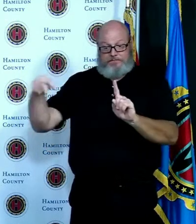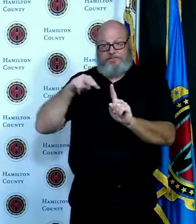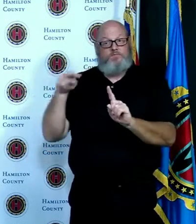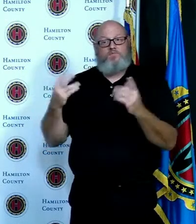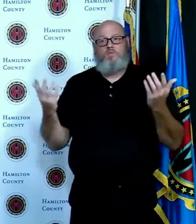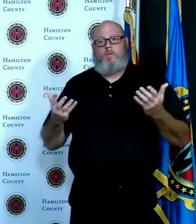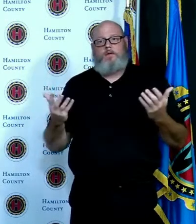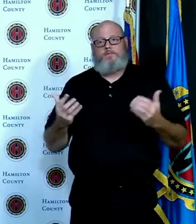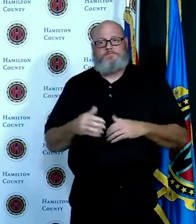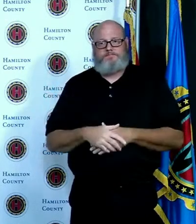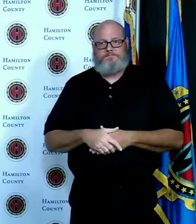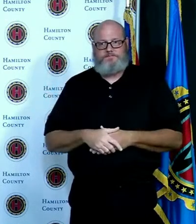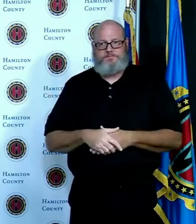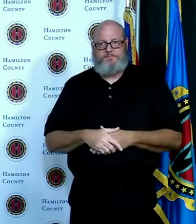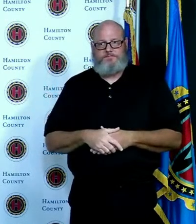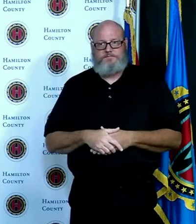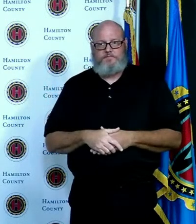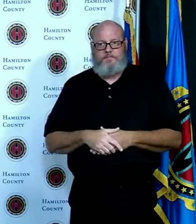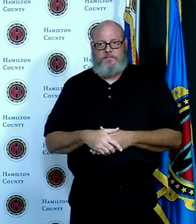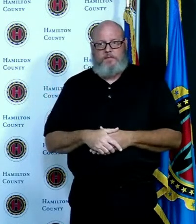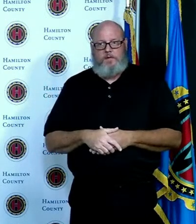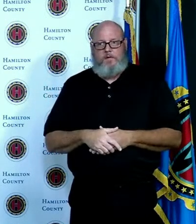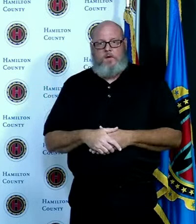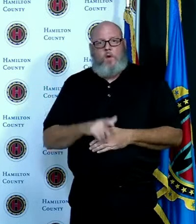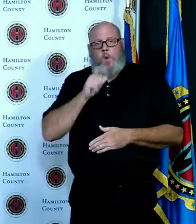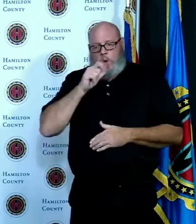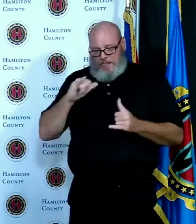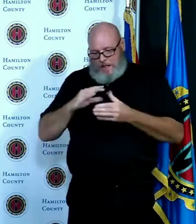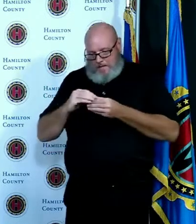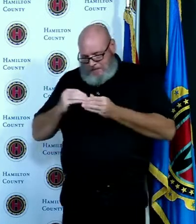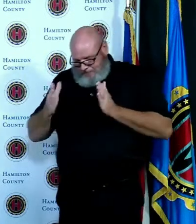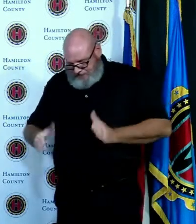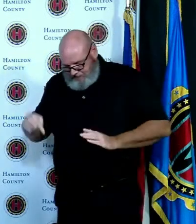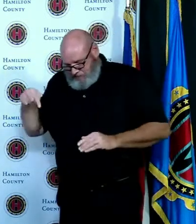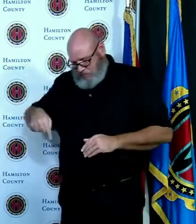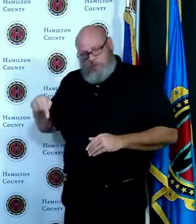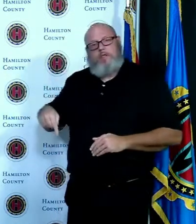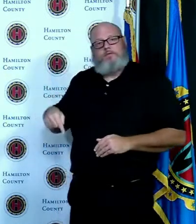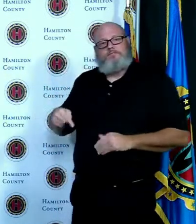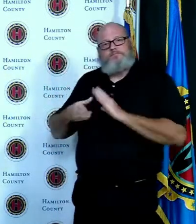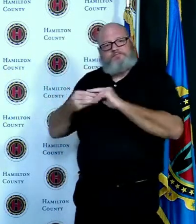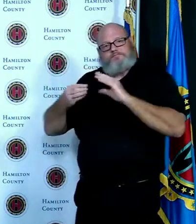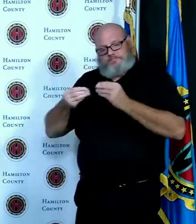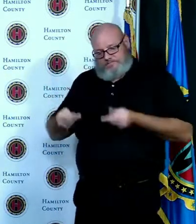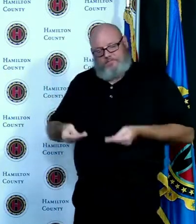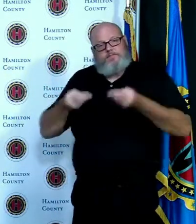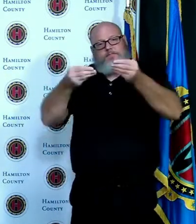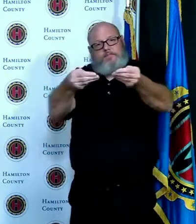is the messenger and so I think we need to engage some of those local officials who know their